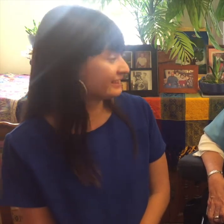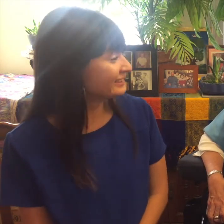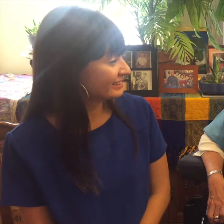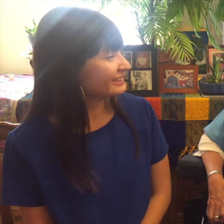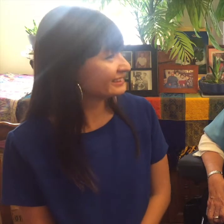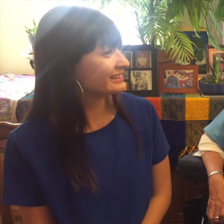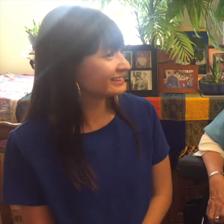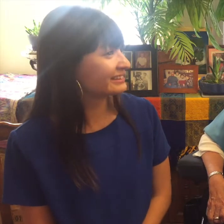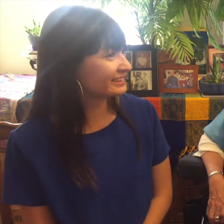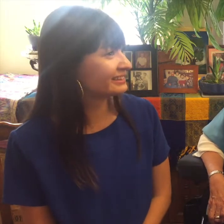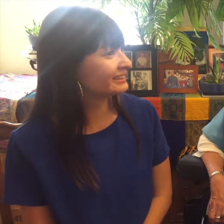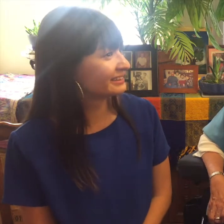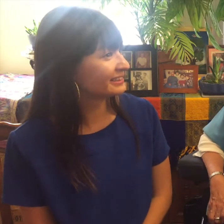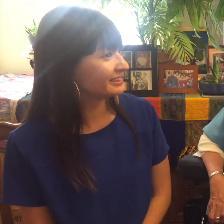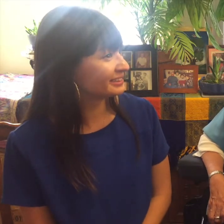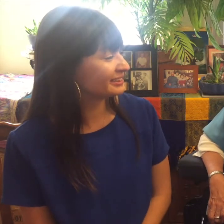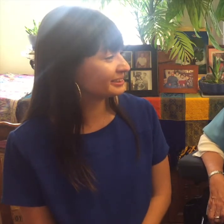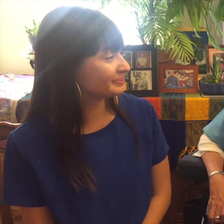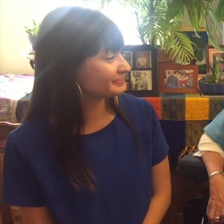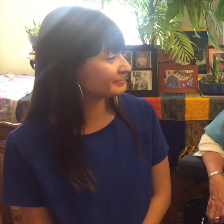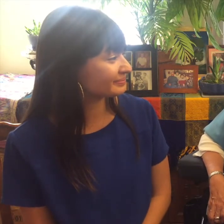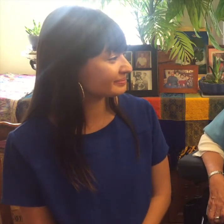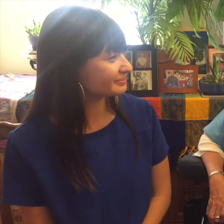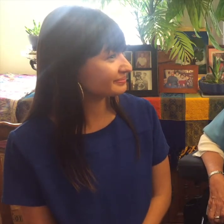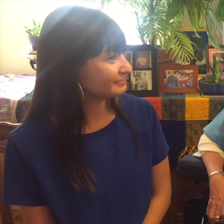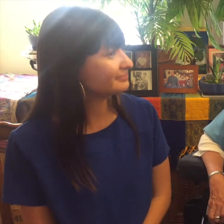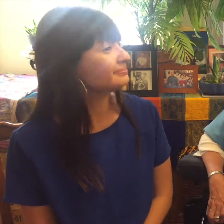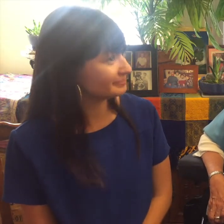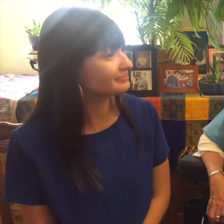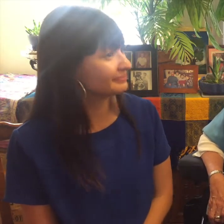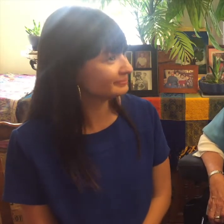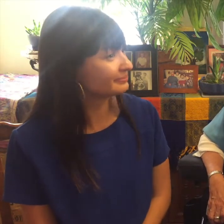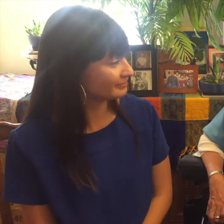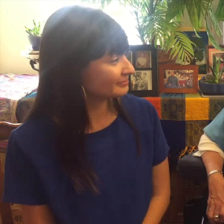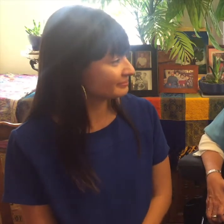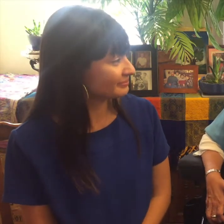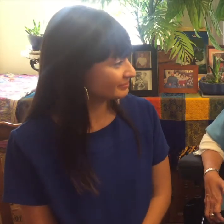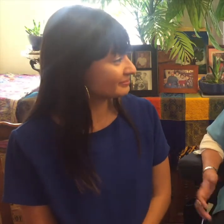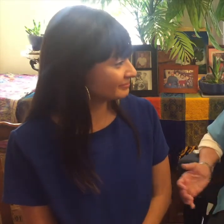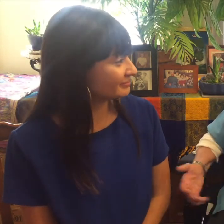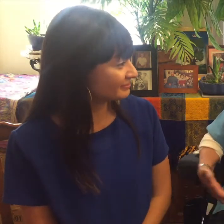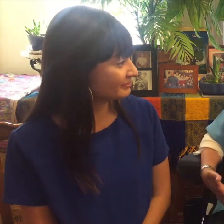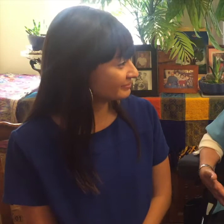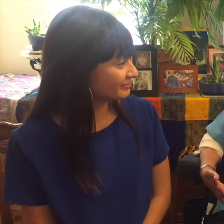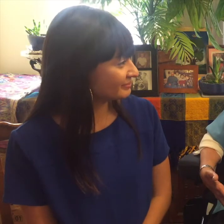children at the camp and there was a speech therapist at the camp and my Deaf